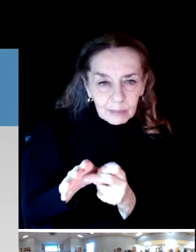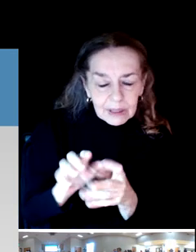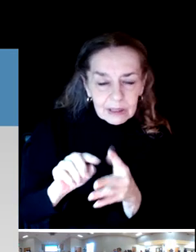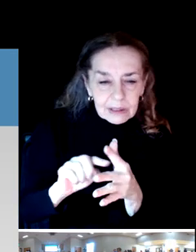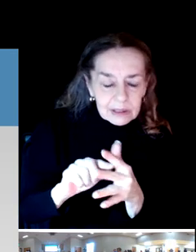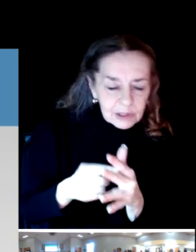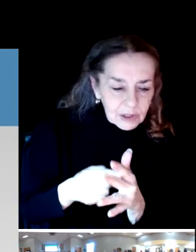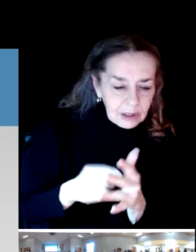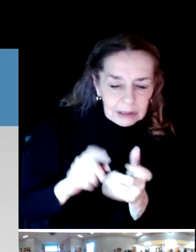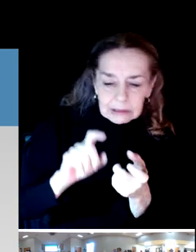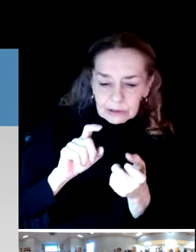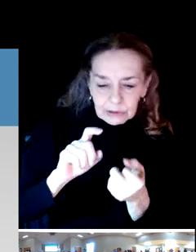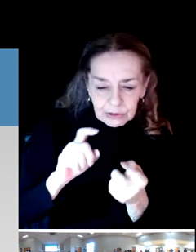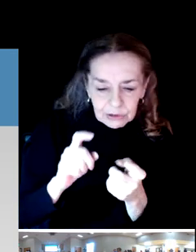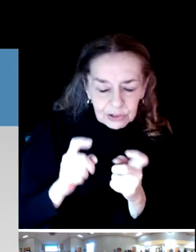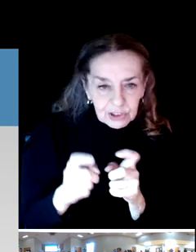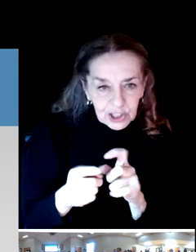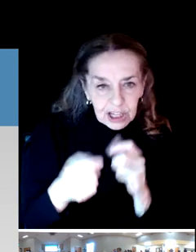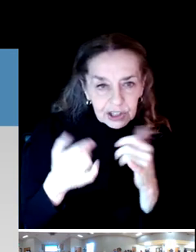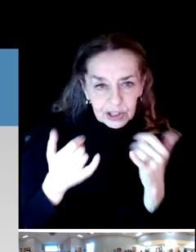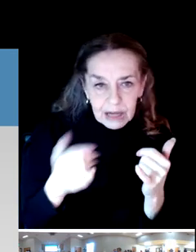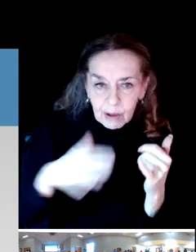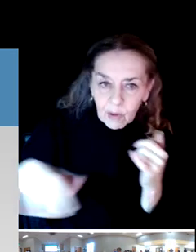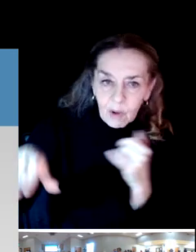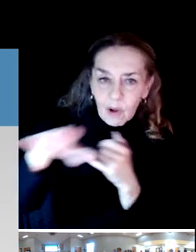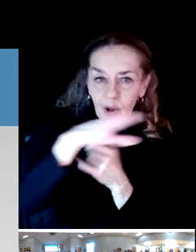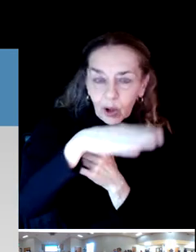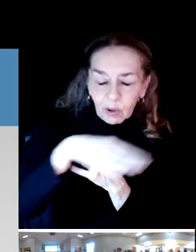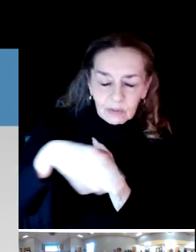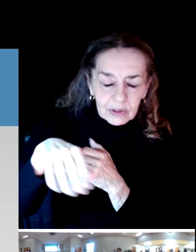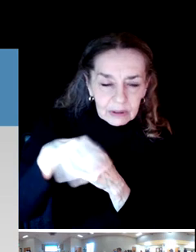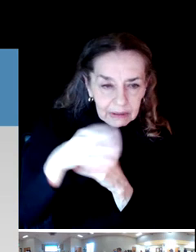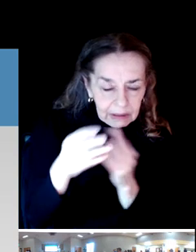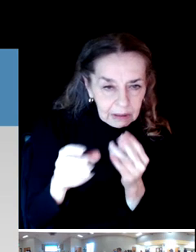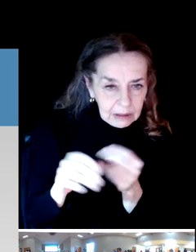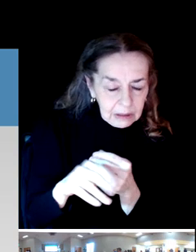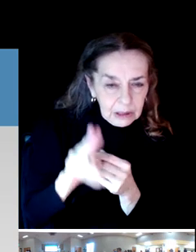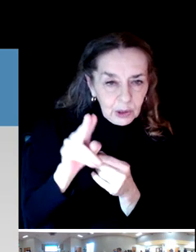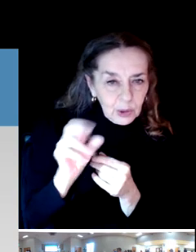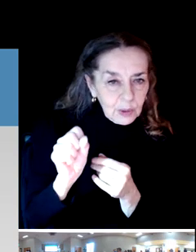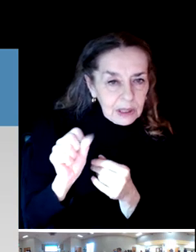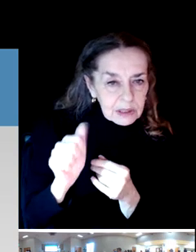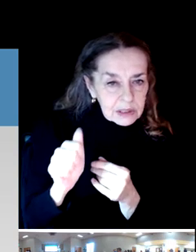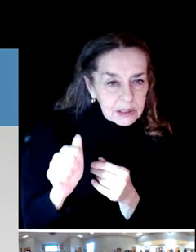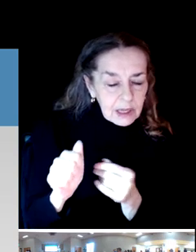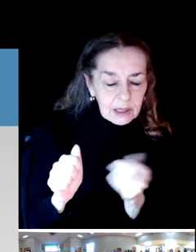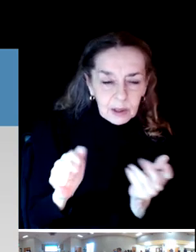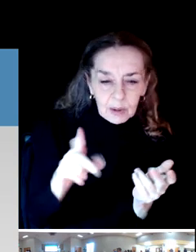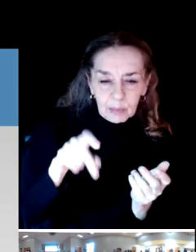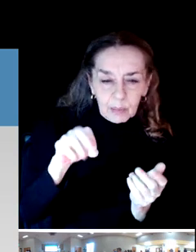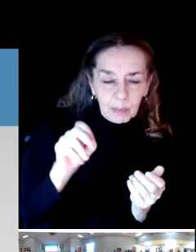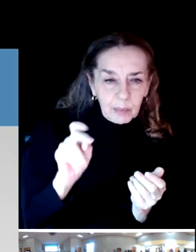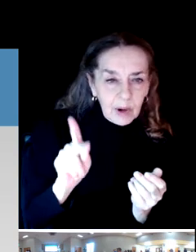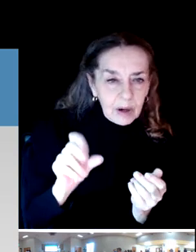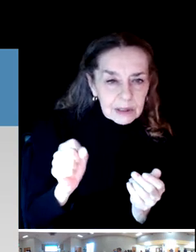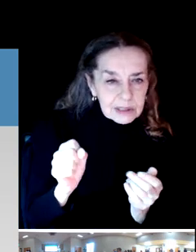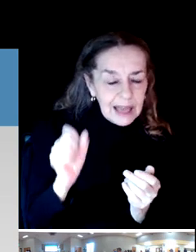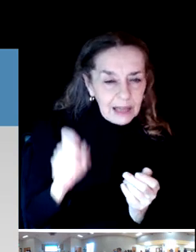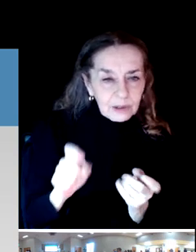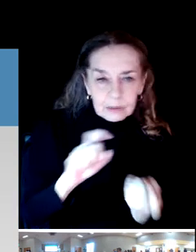When I hear across the country, parks agencies almost right away had to pivot to ensure that